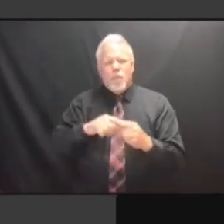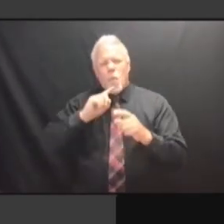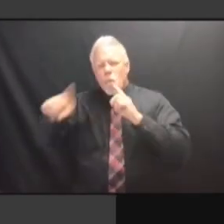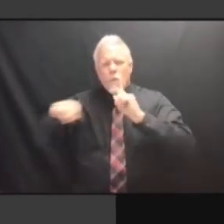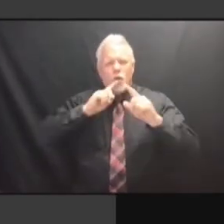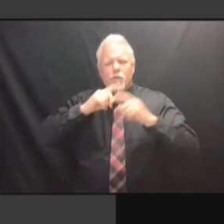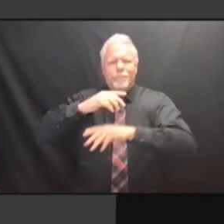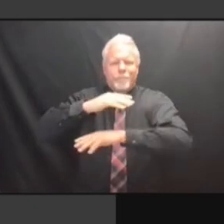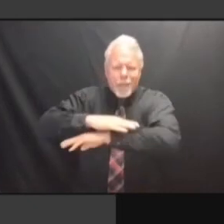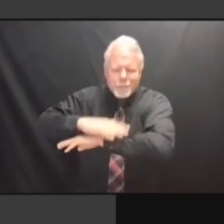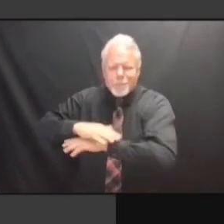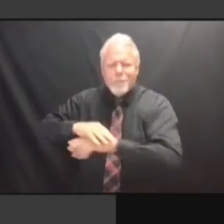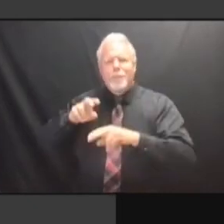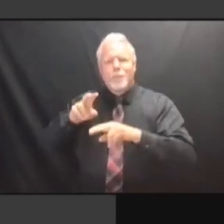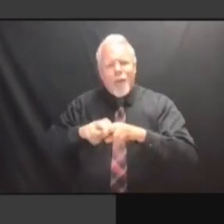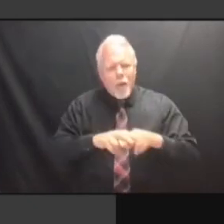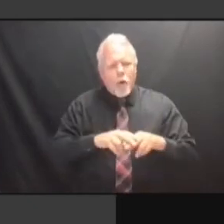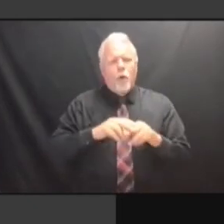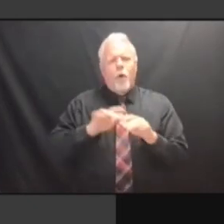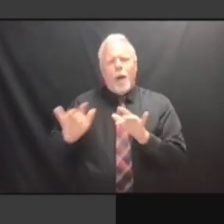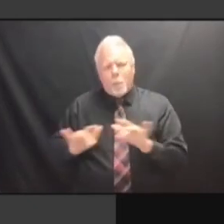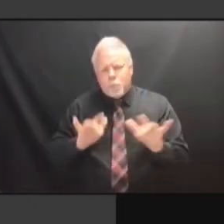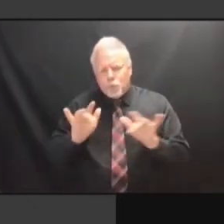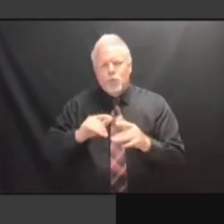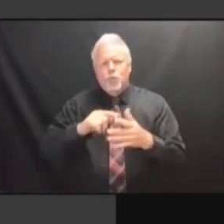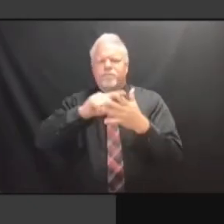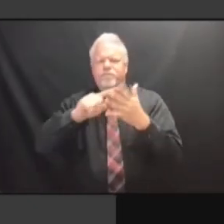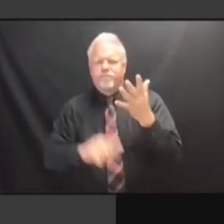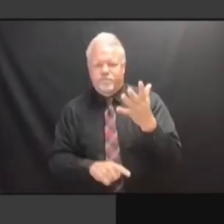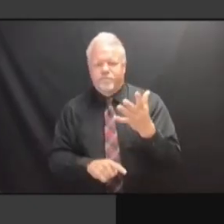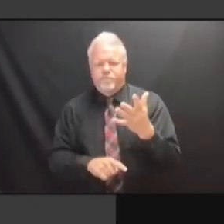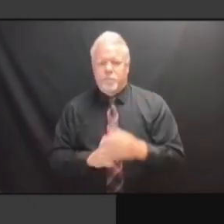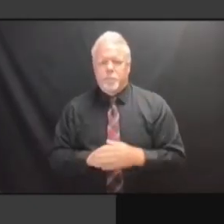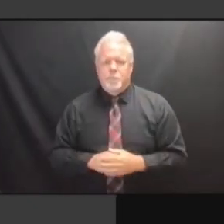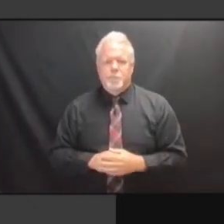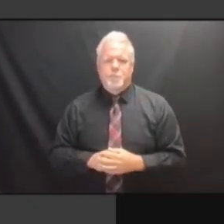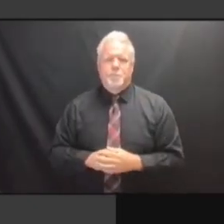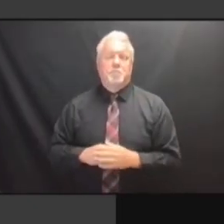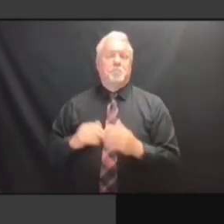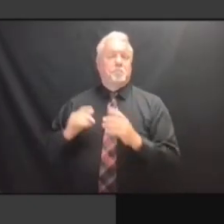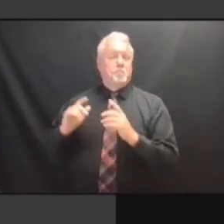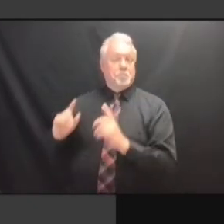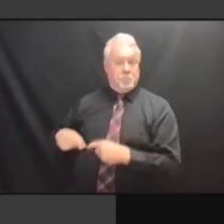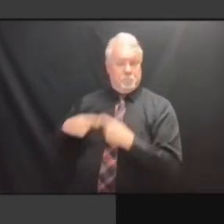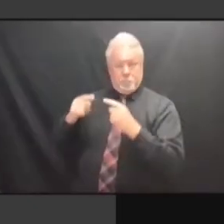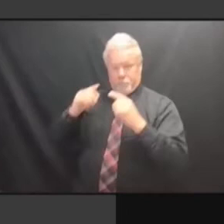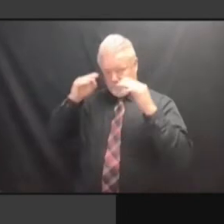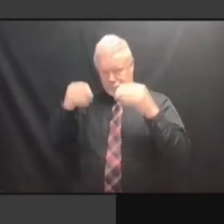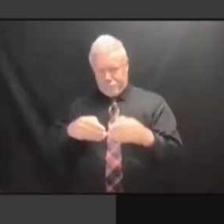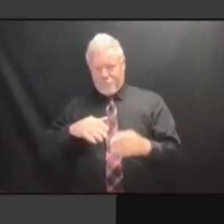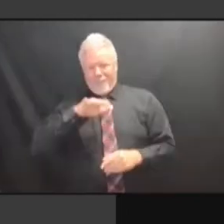RIGHT NOW WHAT WE HAVE DONE IS FOCUSED ON THE FIFTH FLOOR RIGHT NOW WHAT WE HAVE DONE IS FOCUSED ON THE FIFTH FLOOR TO FOCUSED ON THE FIFTH FLOOR TO FOCUSED ON THE FIFTH FLOOR TO ENSURE FOCUSED ON THE FIFTH FLOOR TO ENSURE THAT FOCUSED ON THE FIFTH FLOOR TO ENSURE THAT WE FOCUSED ON THE FIFTH FLOOR TO ENSURE THAT WE HAVE FOCUSED ON THE FIFTH FLOOR TO ENSURE THAT WE HAVE SUFFICIENT ENSURE THAT WE HAVE SUFFICIENT ENSURE THAT WE HAVE SUFFICIENT SEATING. SEATING. SEATING. SO SEATING. SO IN SEATING. SO IN TOTAL, SEATING. SO IN TOTAL, THE SEATING. SO IN TOTAL, THE PLANS SEATING. SO IN TOTAL, THE PLANS THAT SEATING. SO IN TOTAL, THE PLANS THAT WE SO IN TOTAL, THE PLANS THAT WE SO IN TOTAL, THE PLANS THAT WE CURRENTLY SO IN TOTAL, THE PLANS THAT WE CURRENTLY HAVE SO IN TOTAL, THE PLANS THAT WE CURRENTLY HAVE WILL